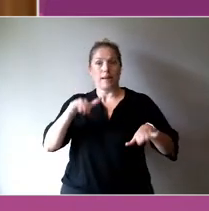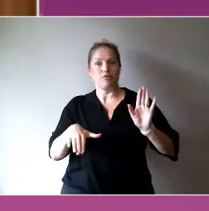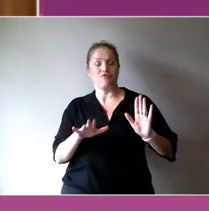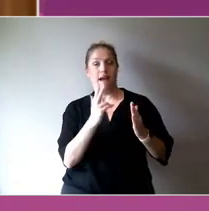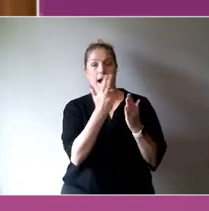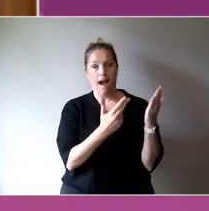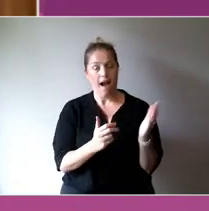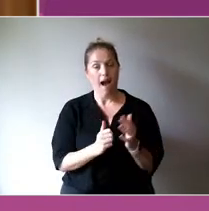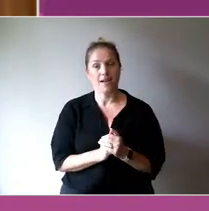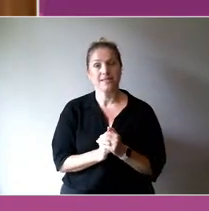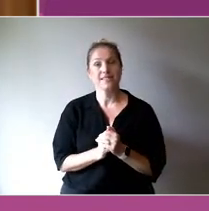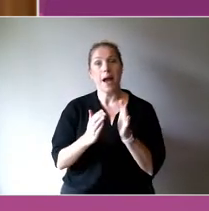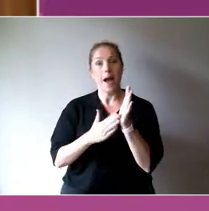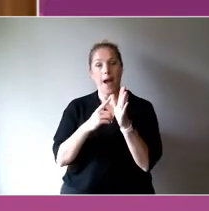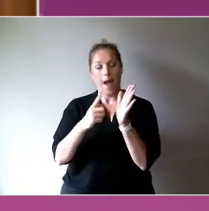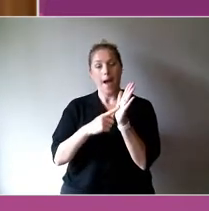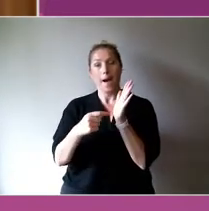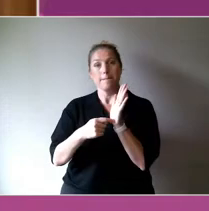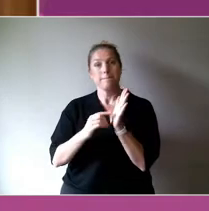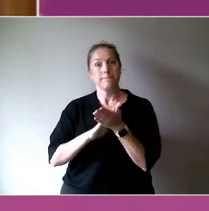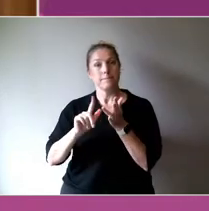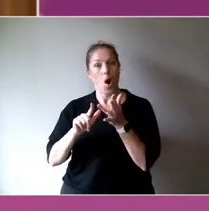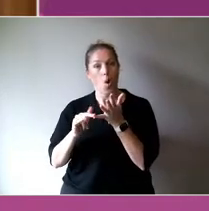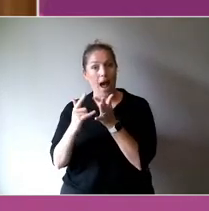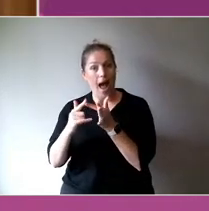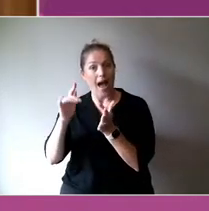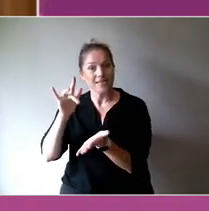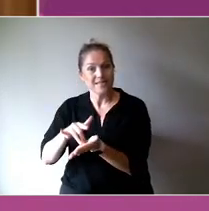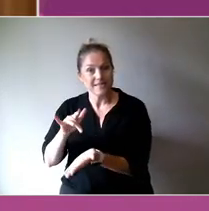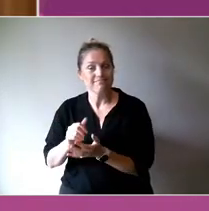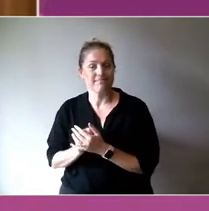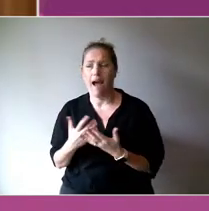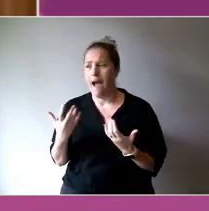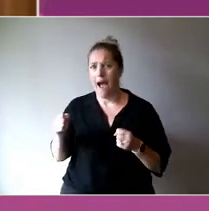who we're very close by.